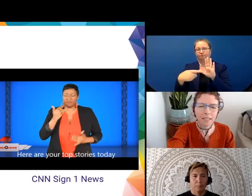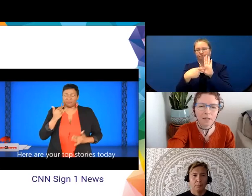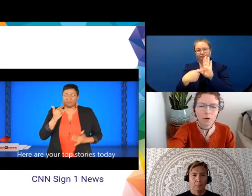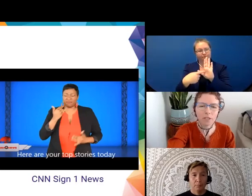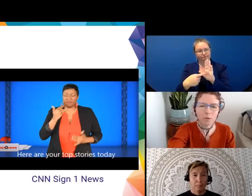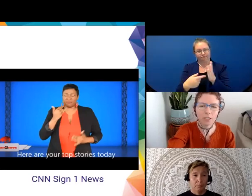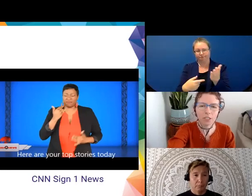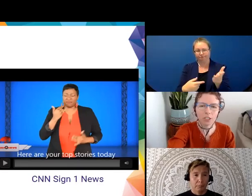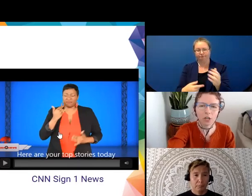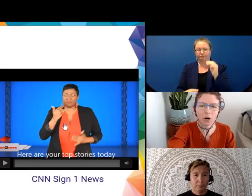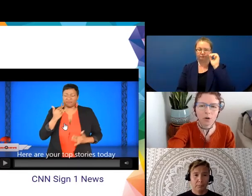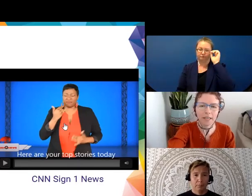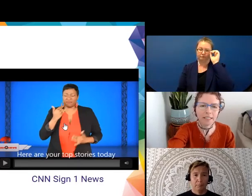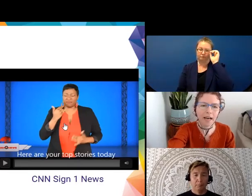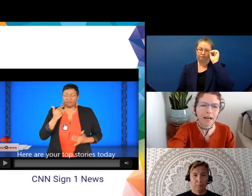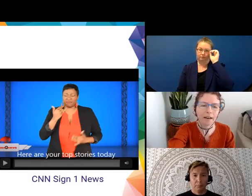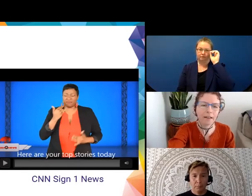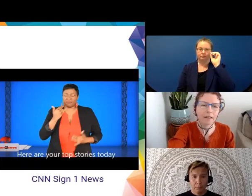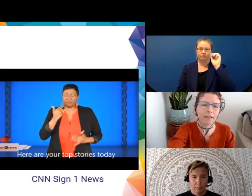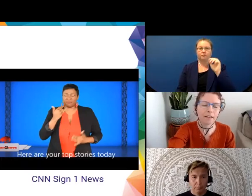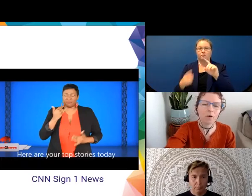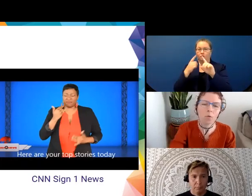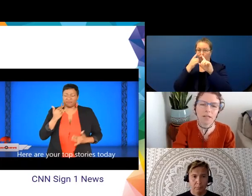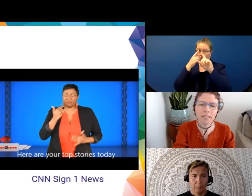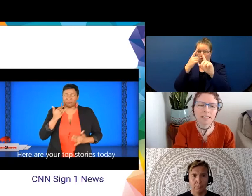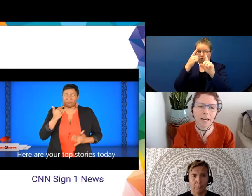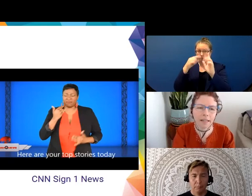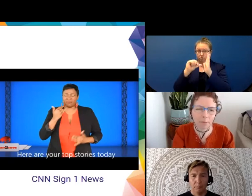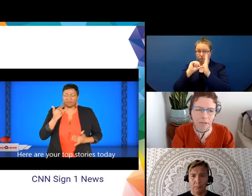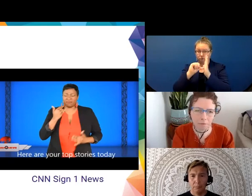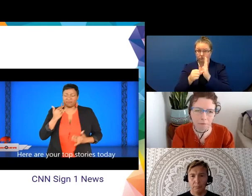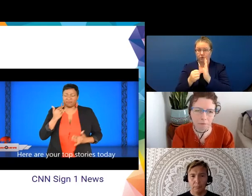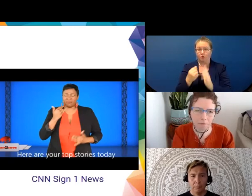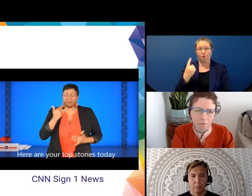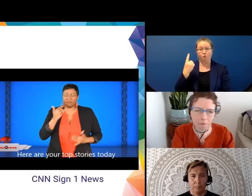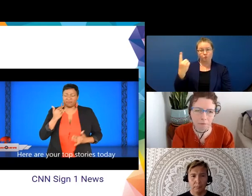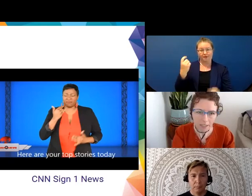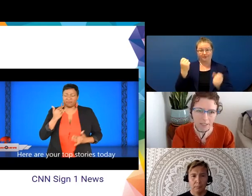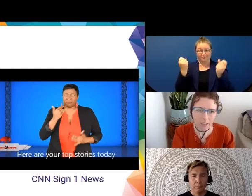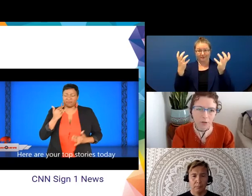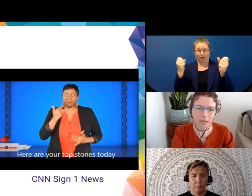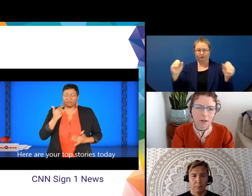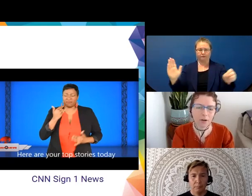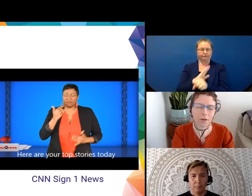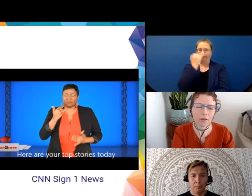Basically what we just wanted to show is that one sign can be a full proposition. So here